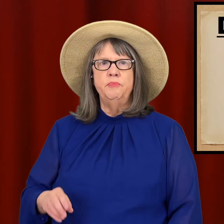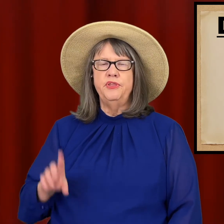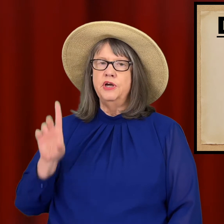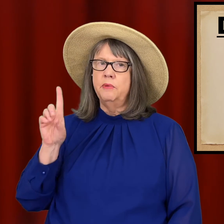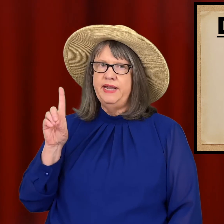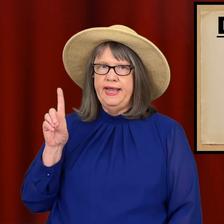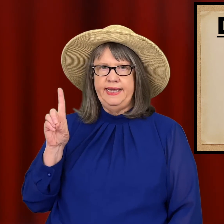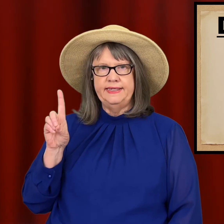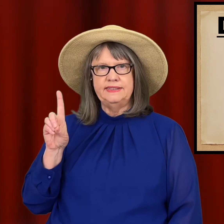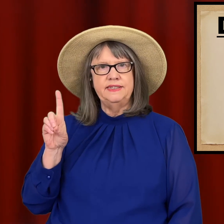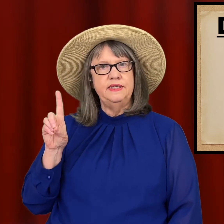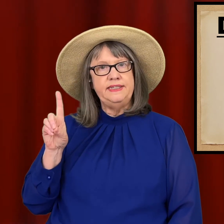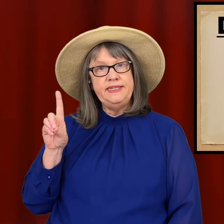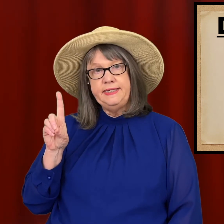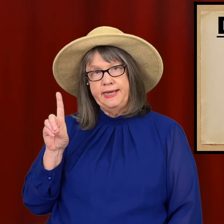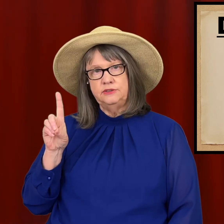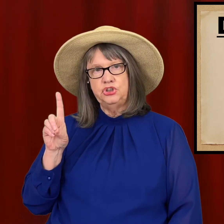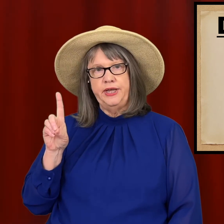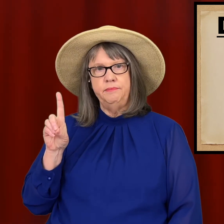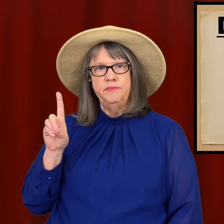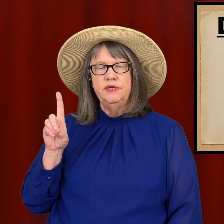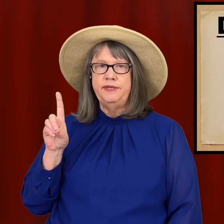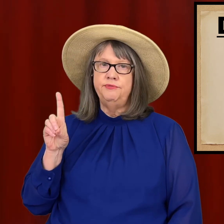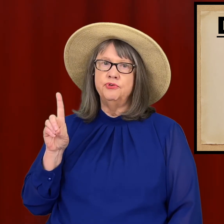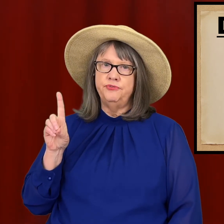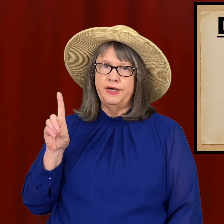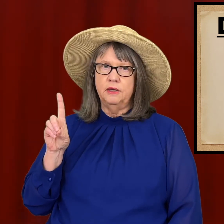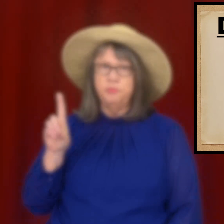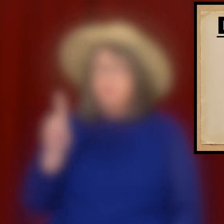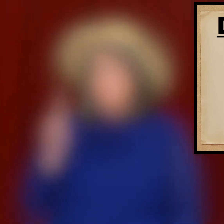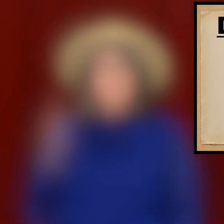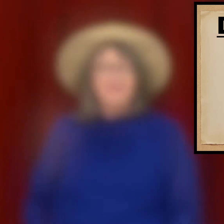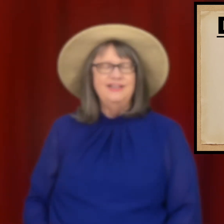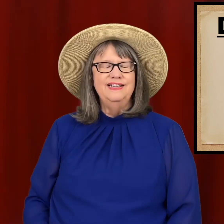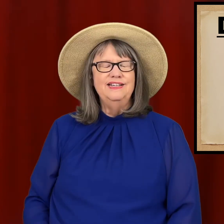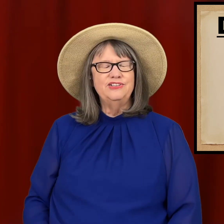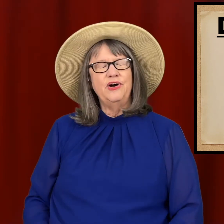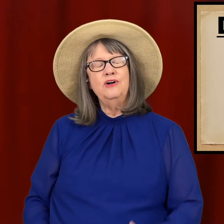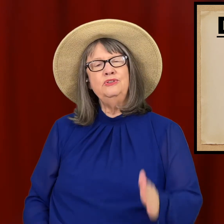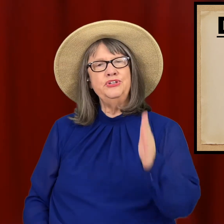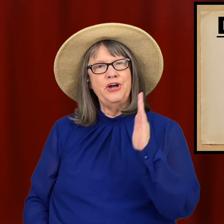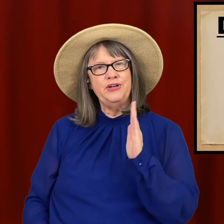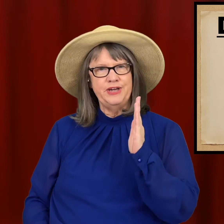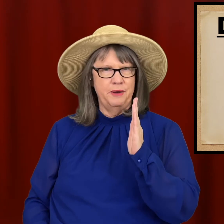the dominant hand is in the D handshape. D for develop. So hold your non-dominant